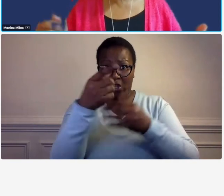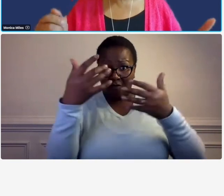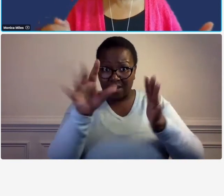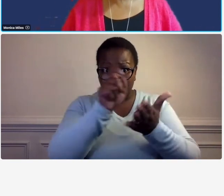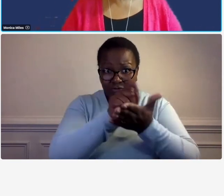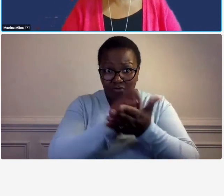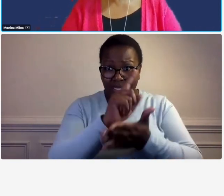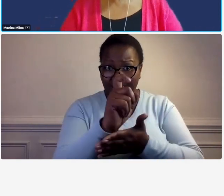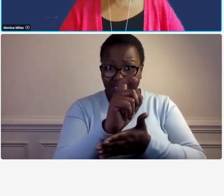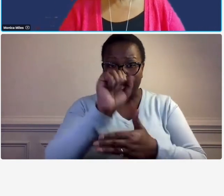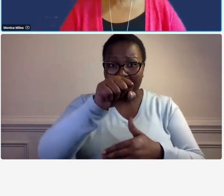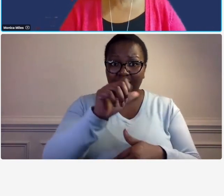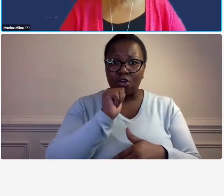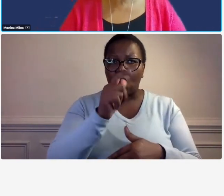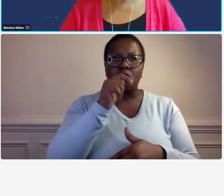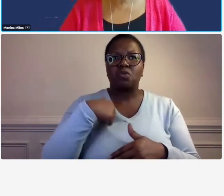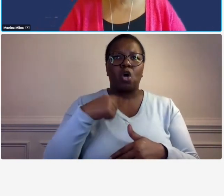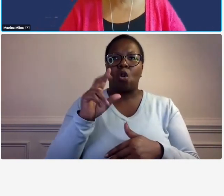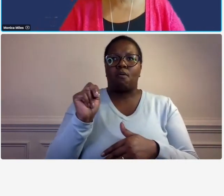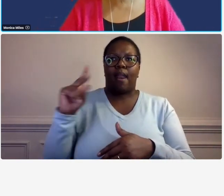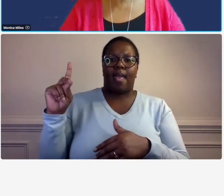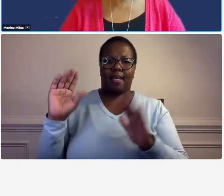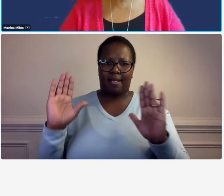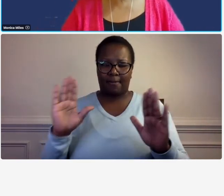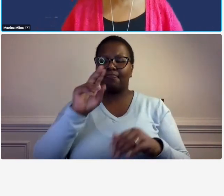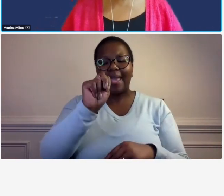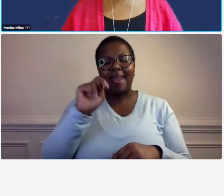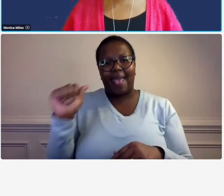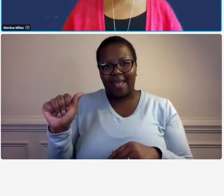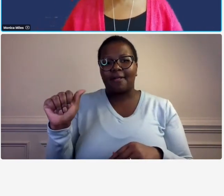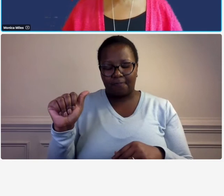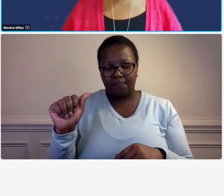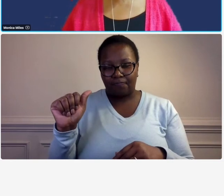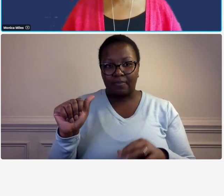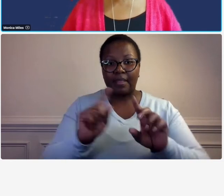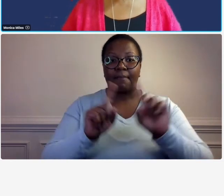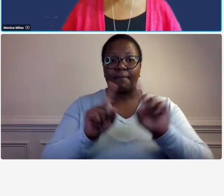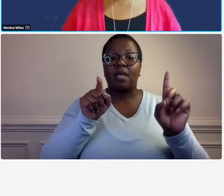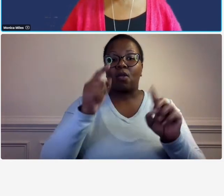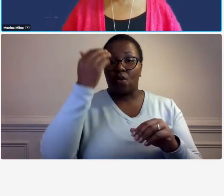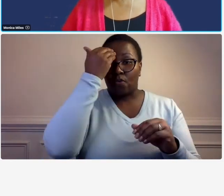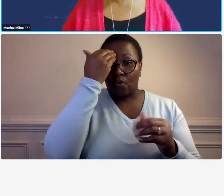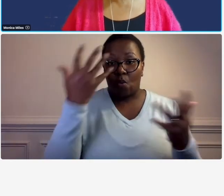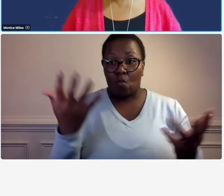say not applicable one of the things that you may not know is that that information is actually